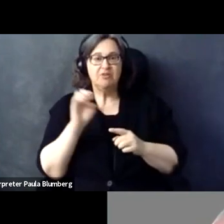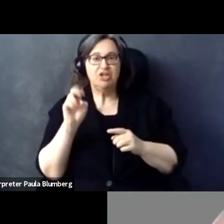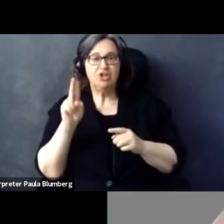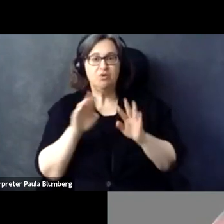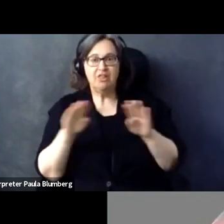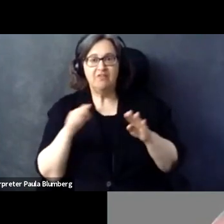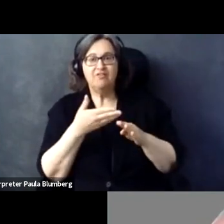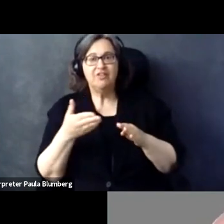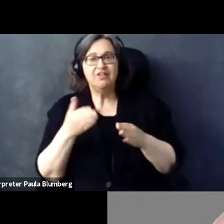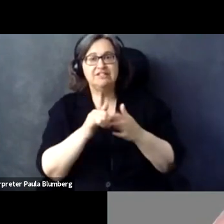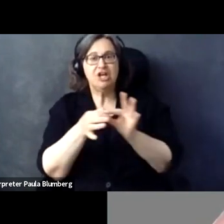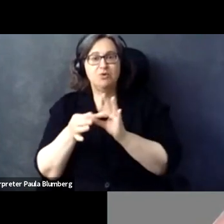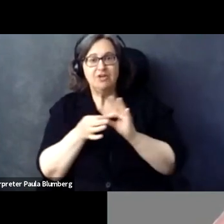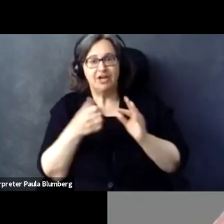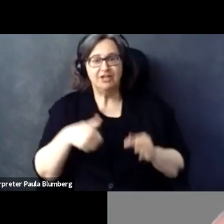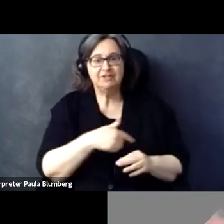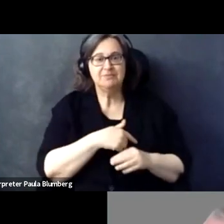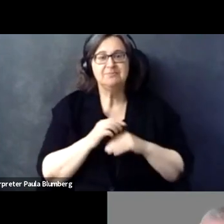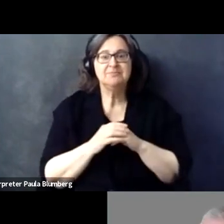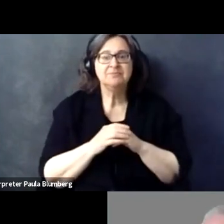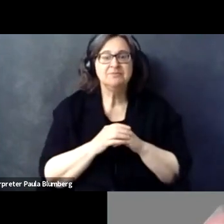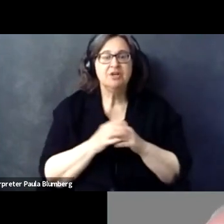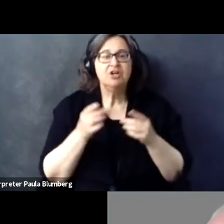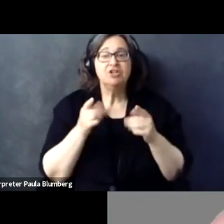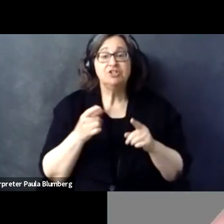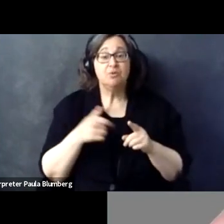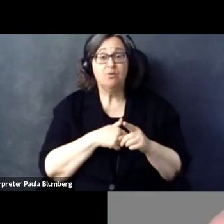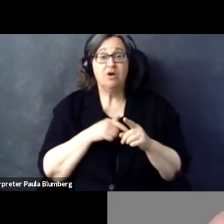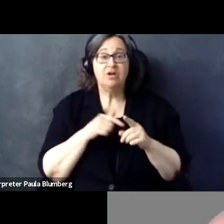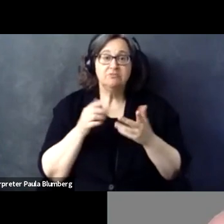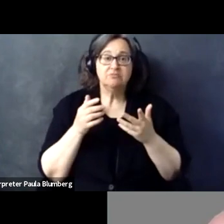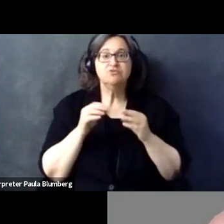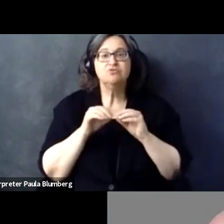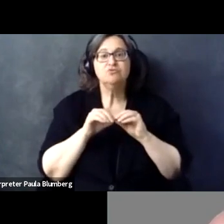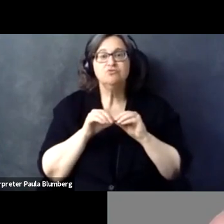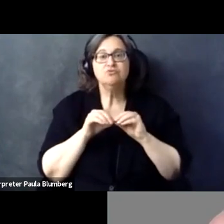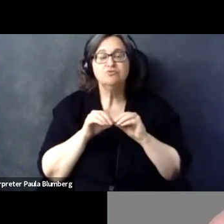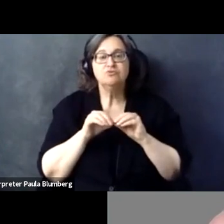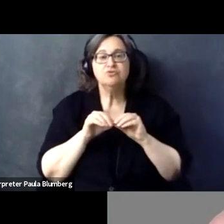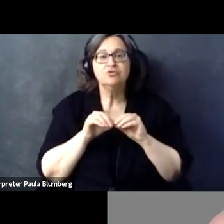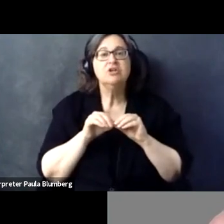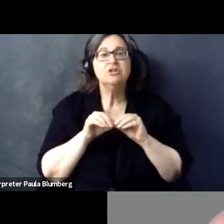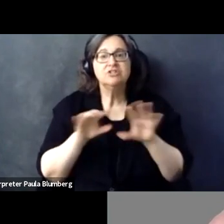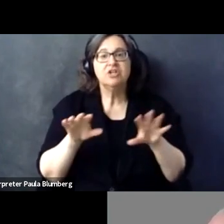citizens as possible. So, chapters locally supported by the EU level for the things that unite us.